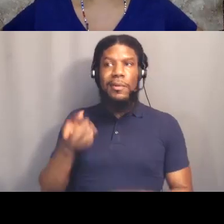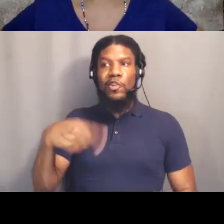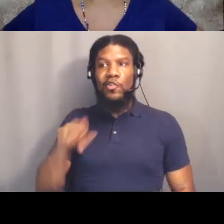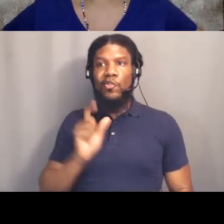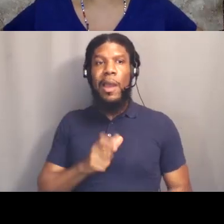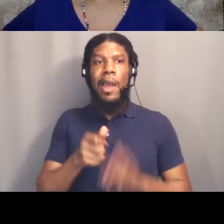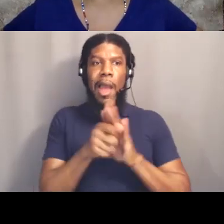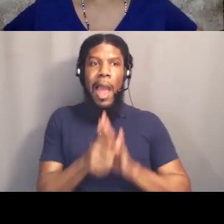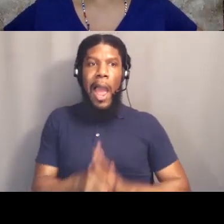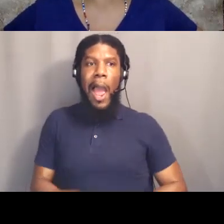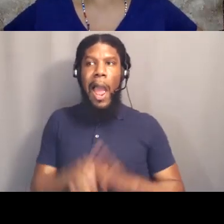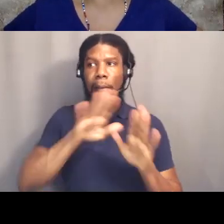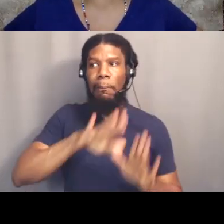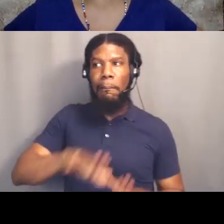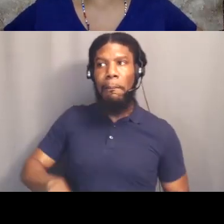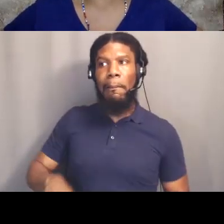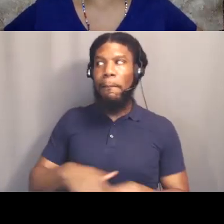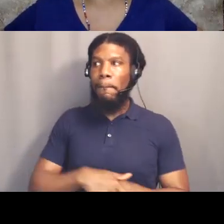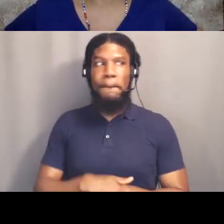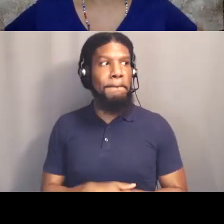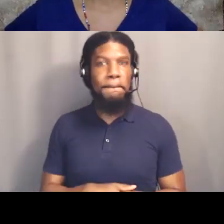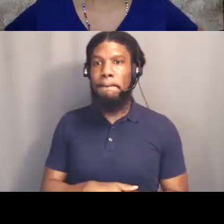and so Jackie Lacey used to lie about the number